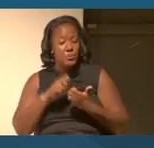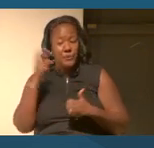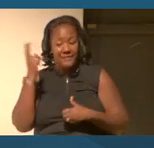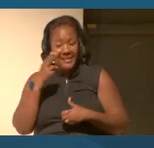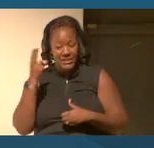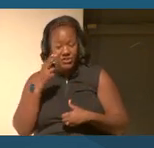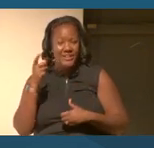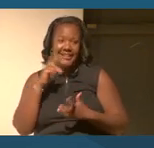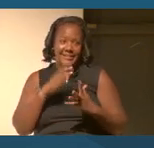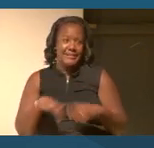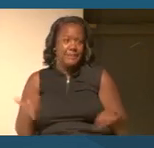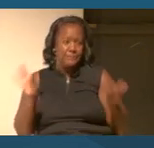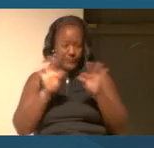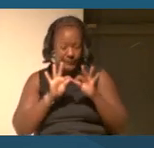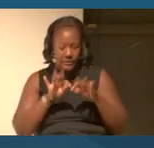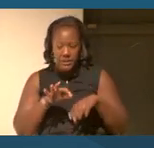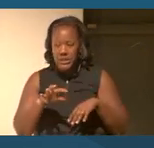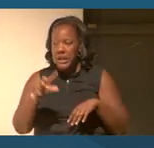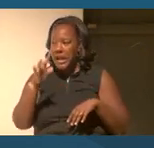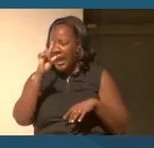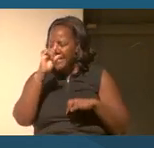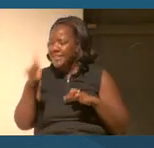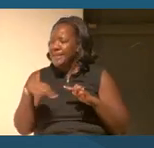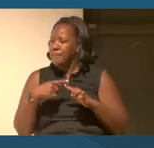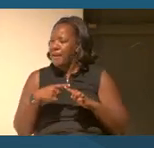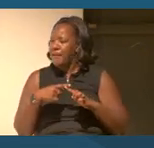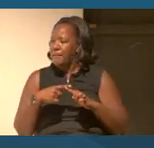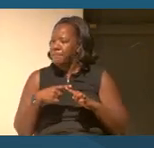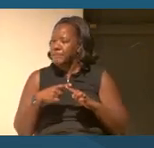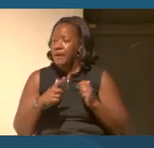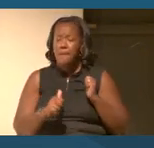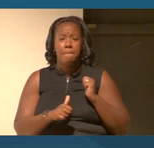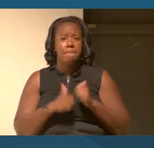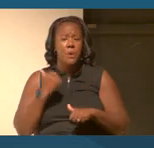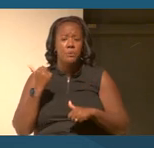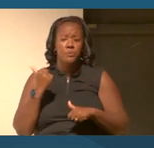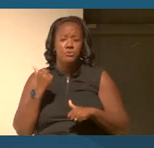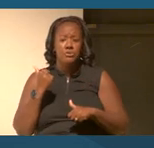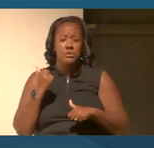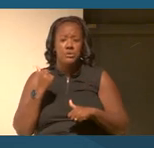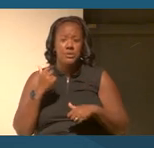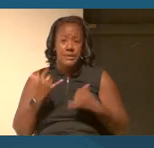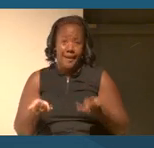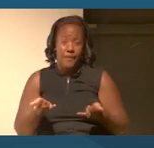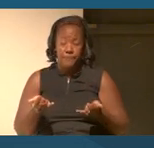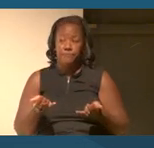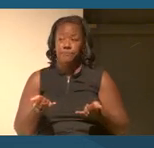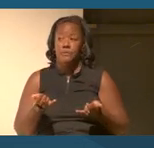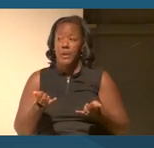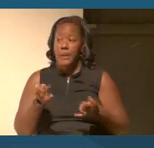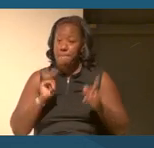I'm thinking about the fact that the majority at this point of public school children in